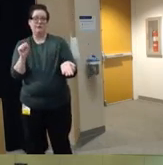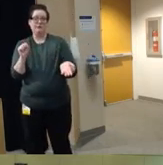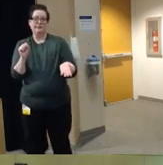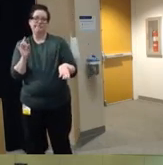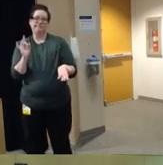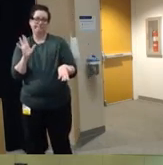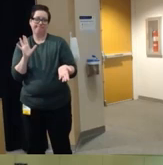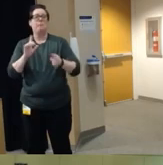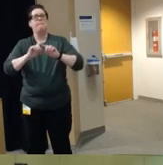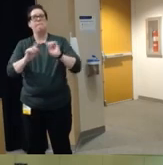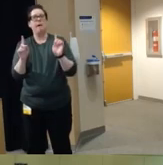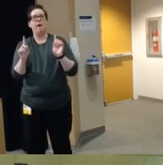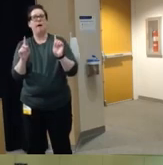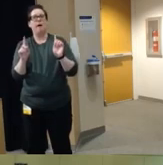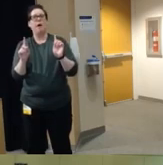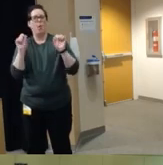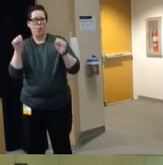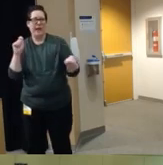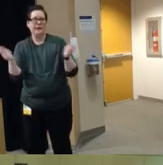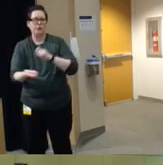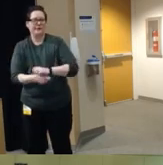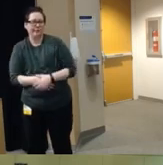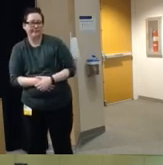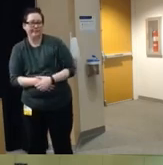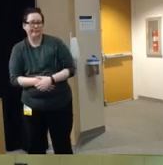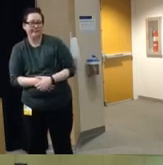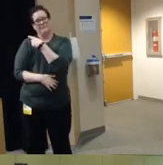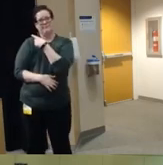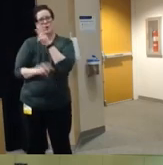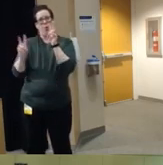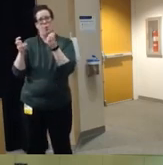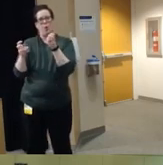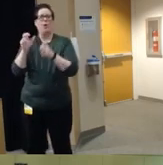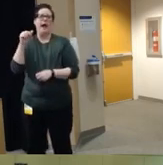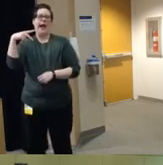um but it's not unchanged um and this is a quote from the American Academy of Pediatrics technical